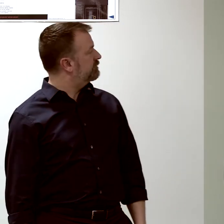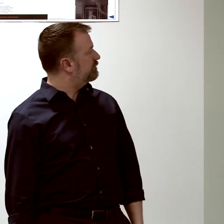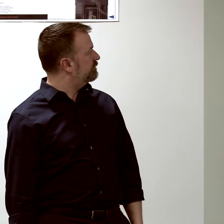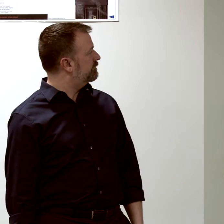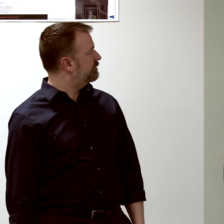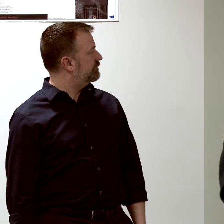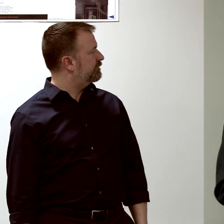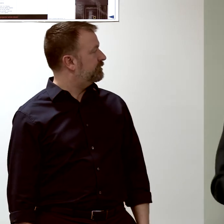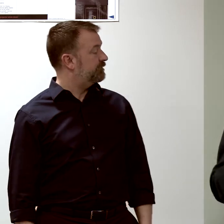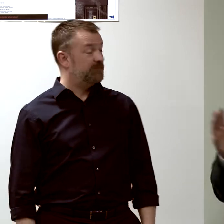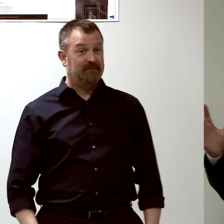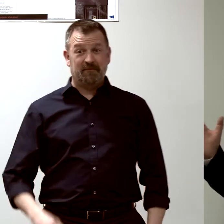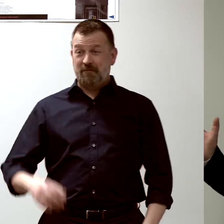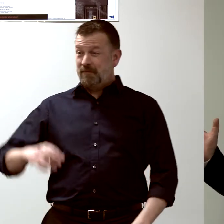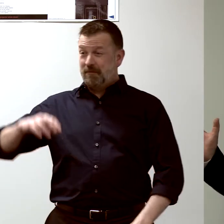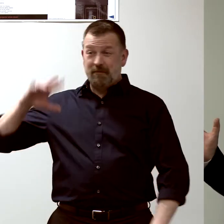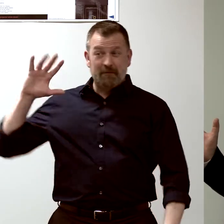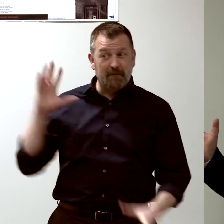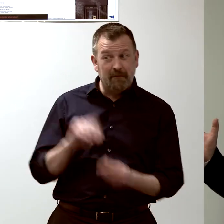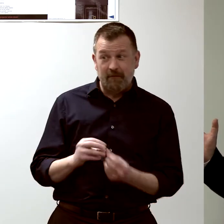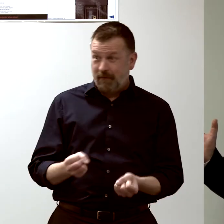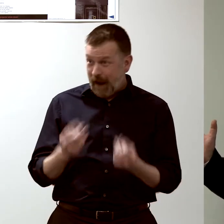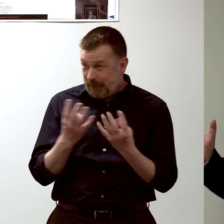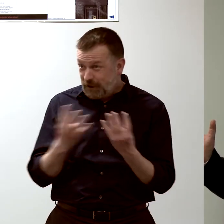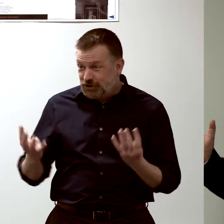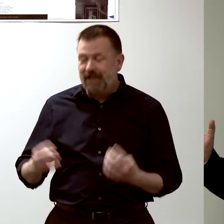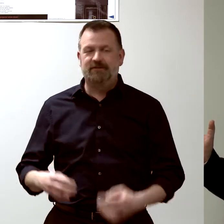out of 35,000 genes...